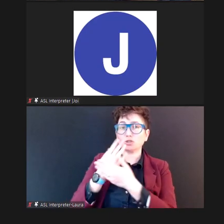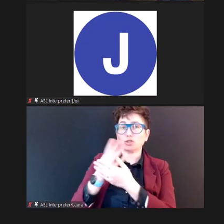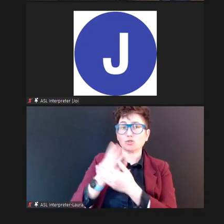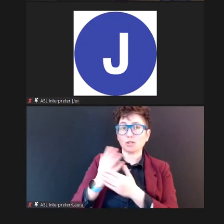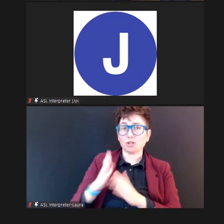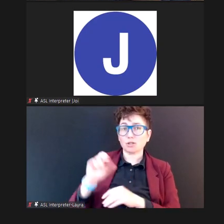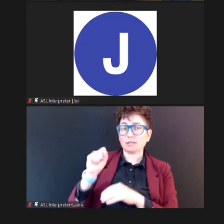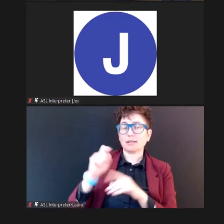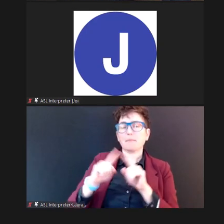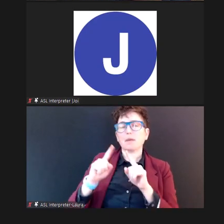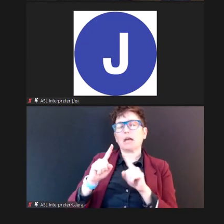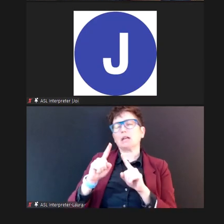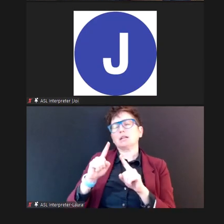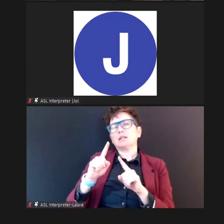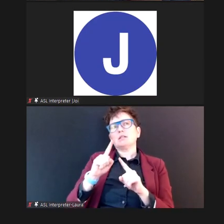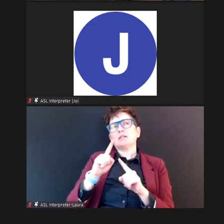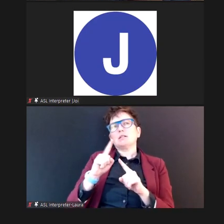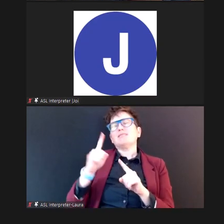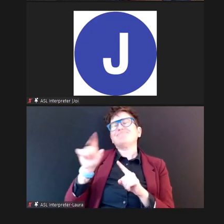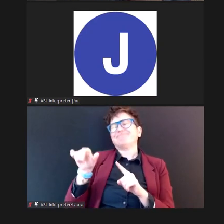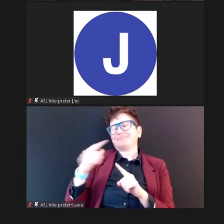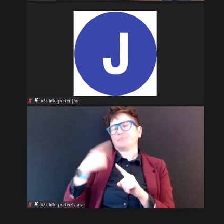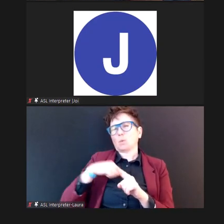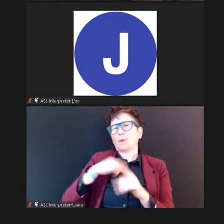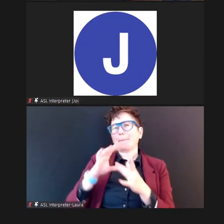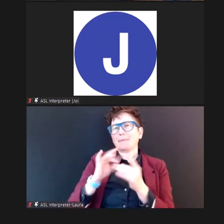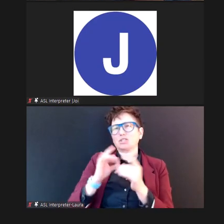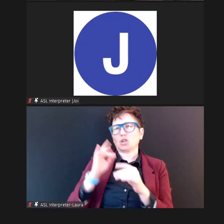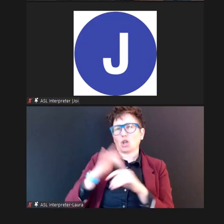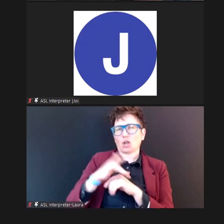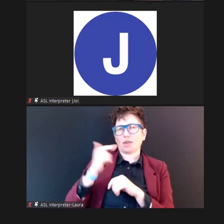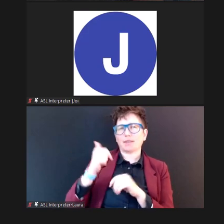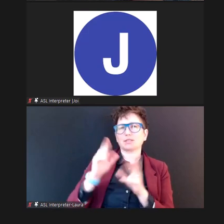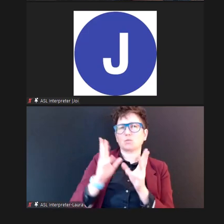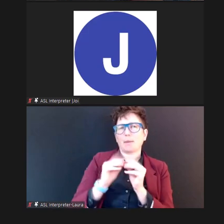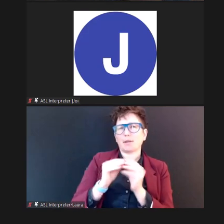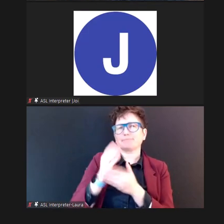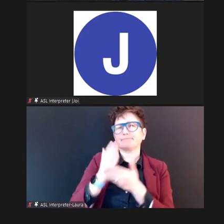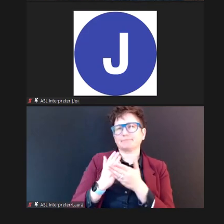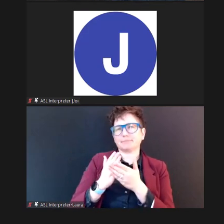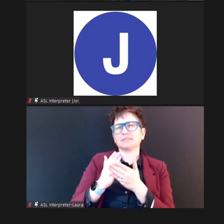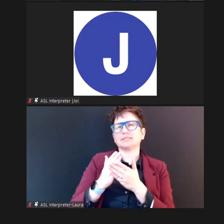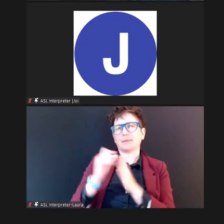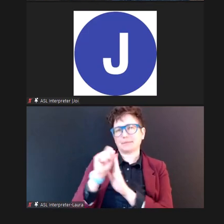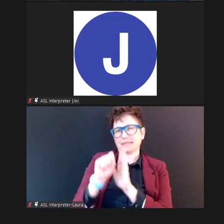in the webinar, is some states may have some certification or....